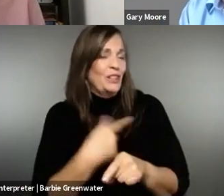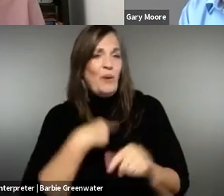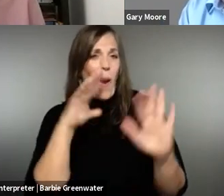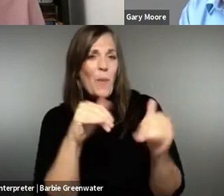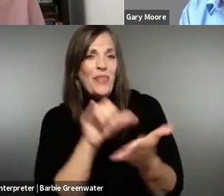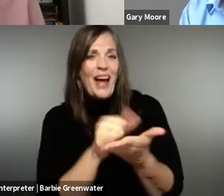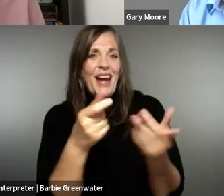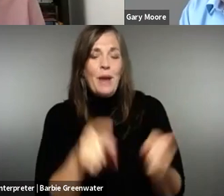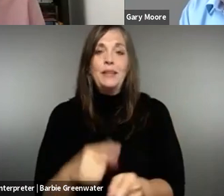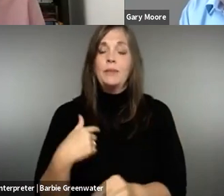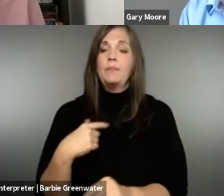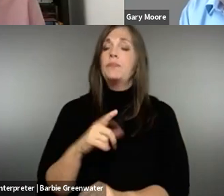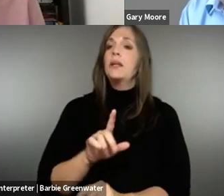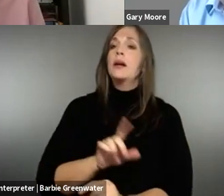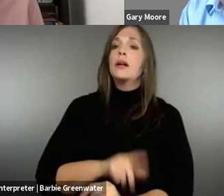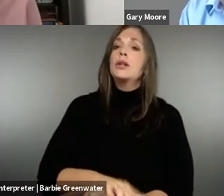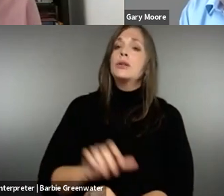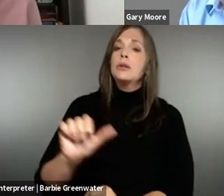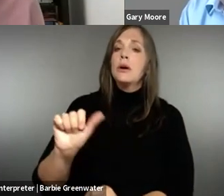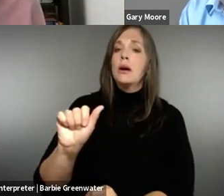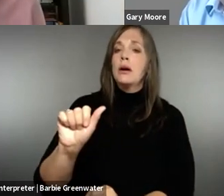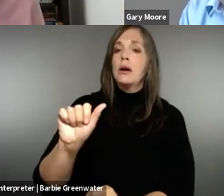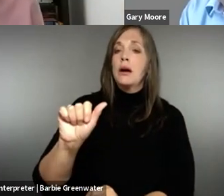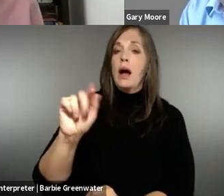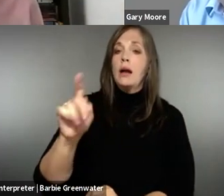millions of people. That would be really good. So I hope that happens.